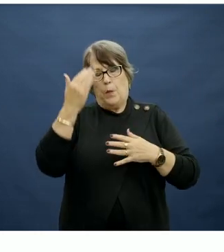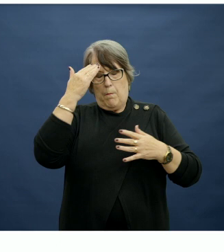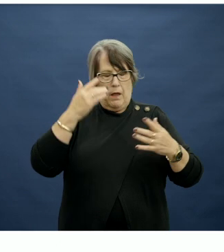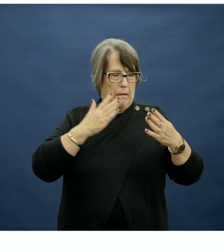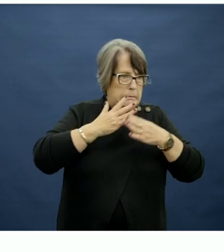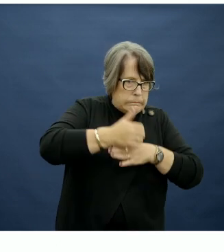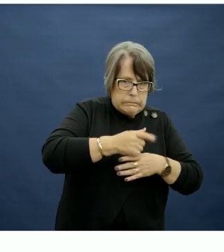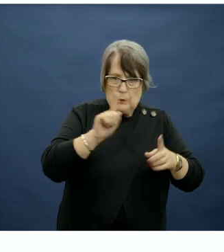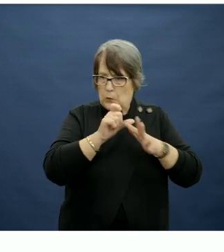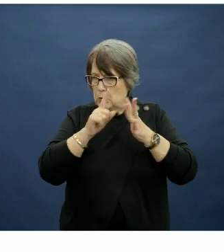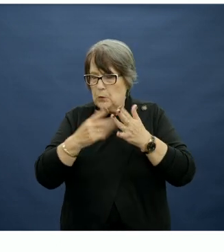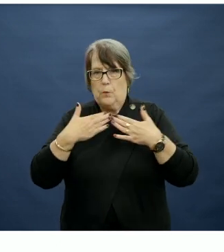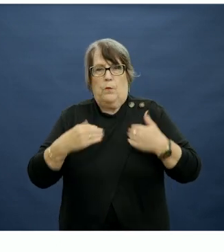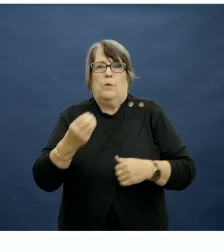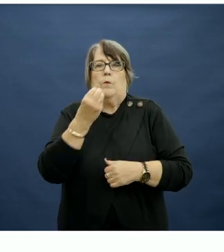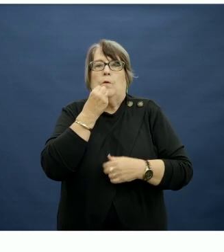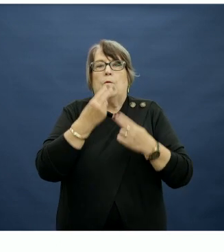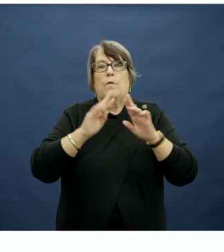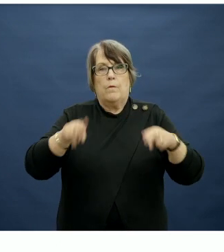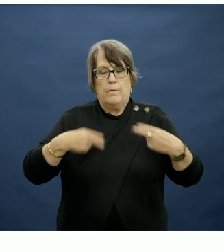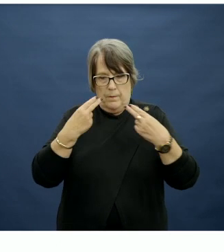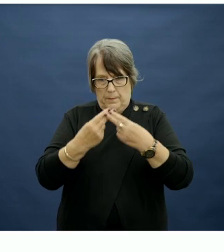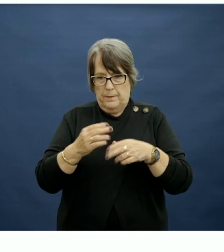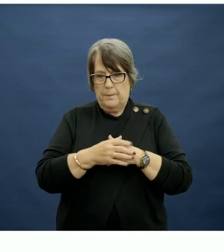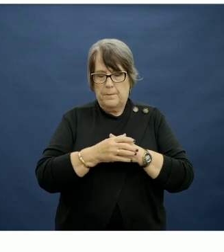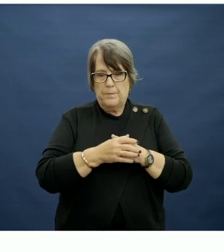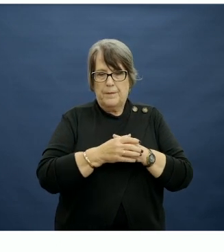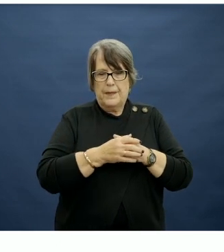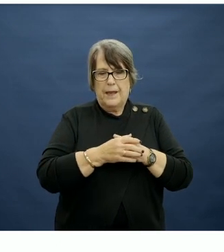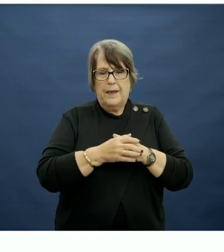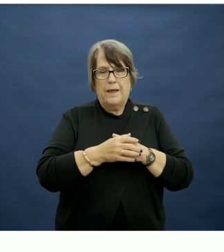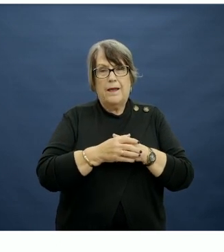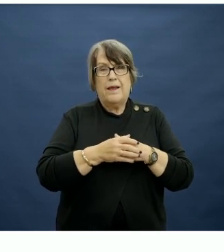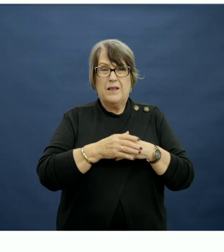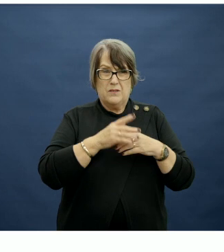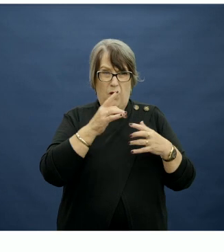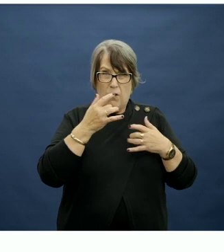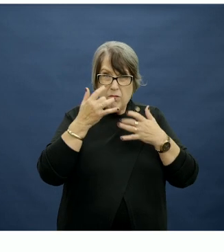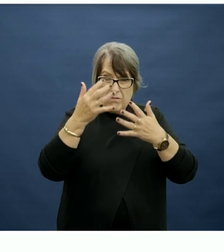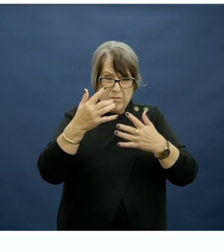meal provision. And the results were telling.